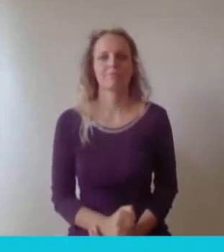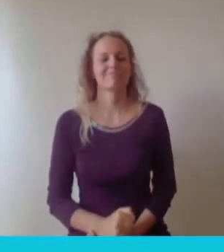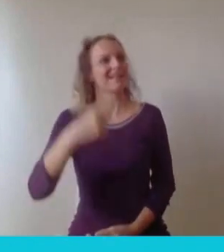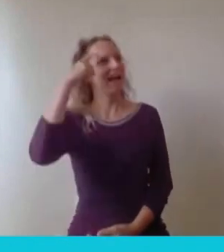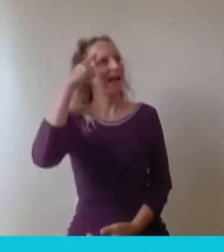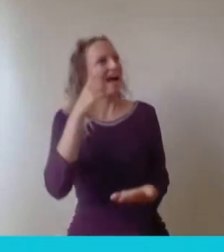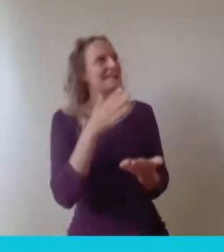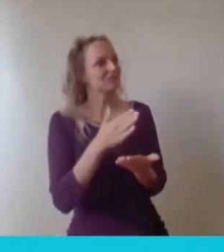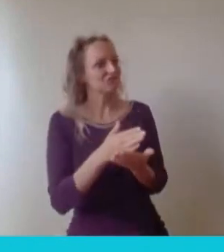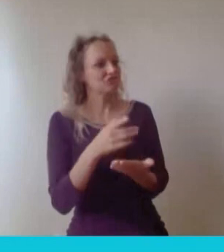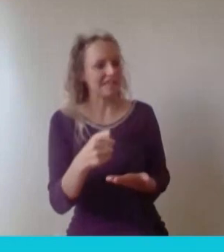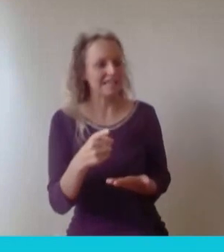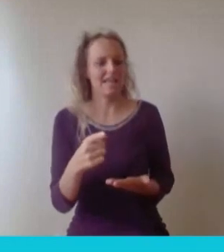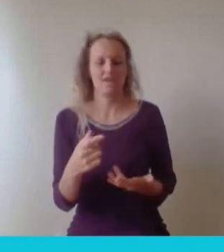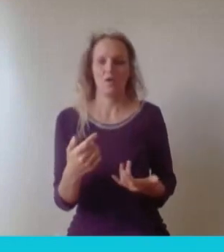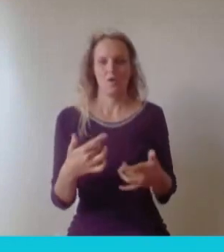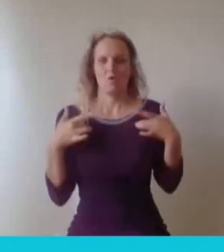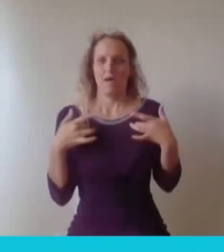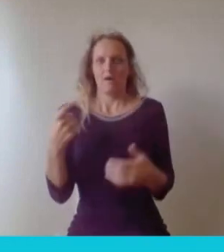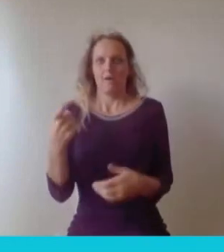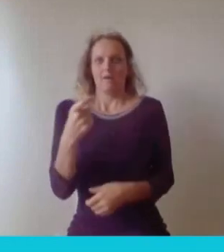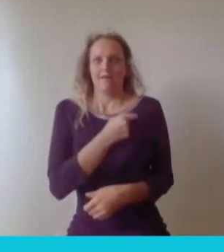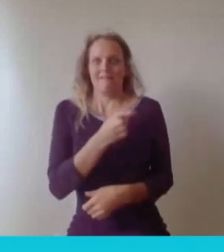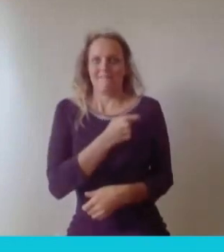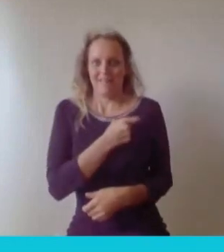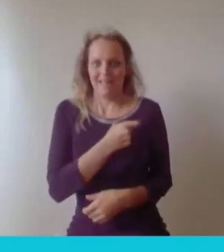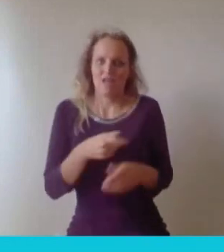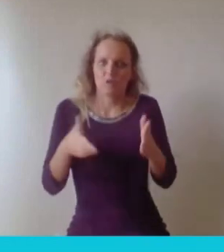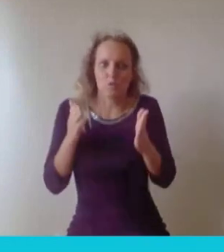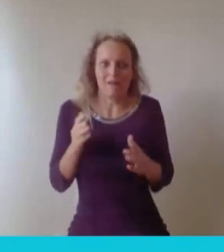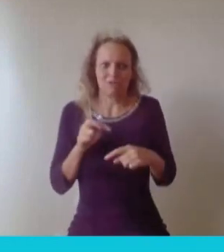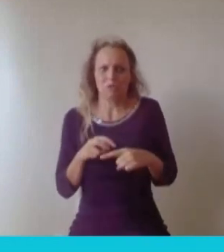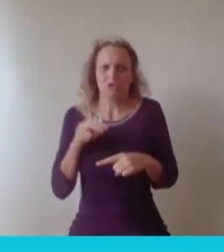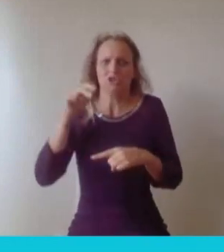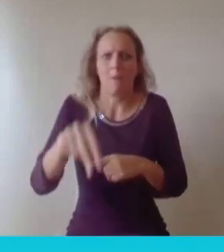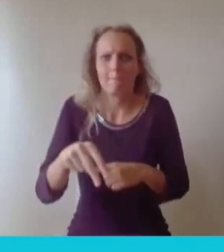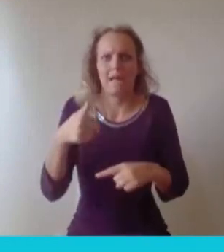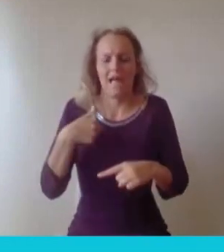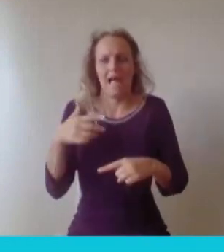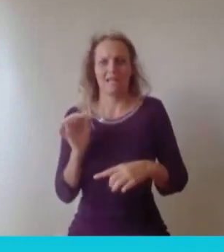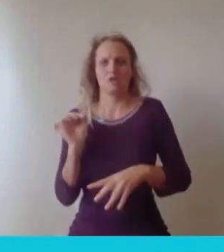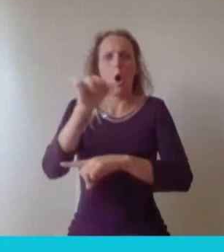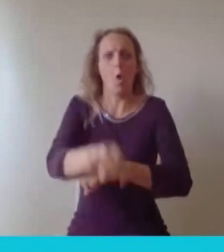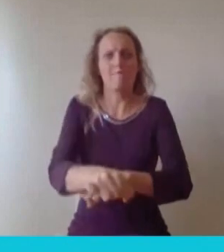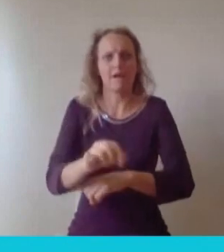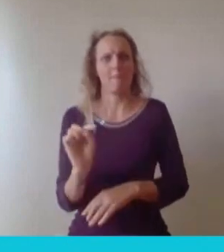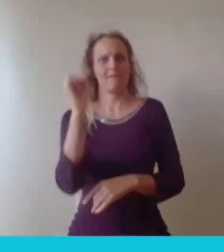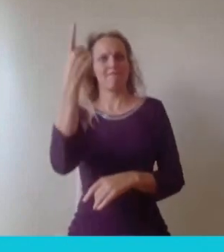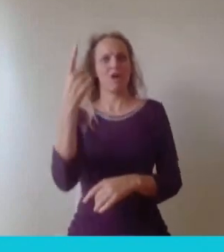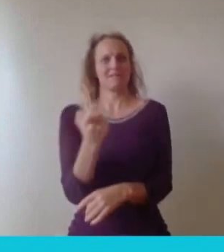so you've got that initial kind of leap, but you're always trying to work out what the next fire is you need to put out, or the next big thing that